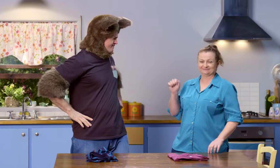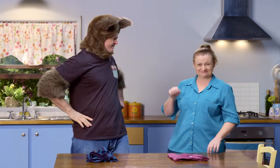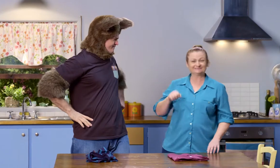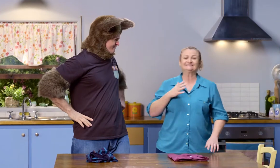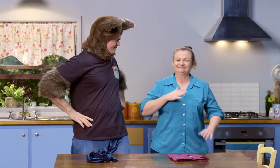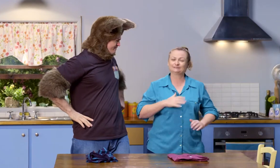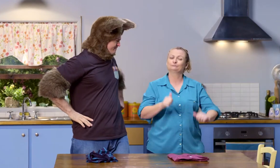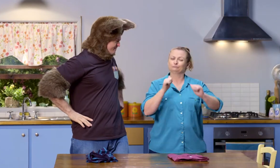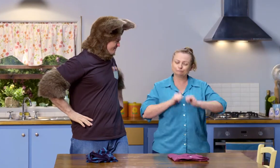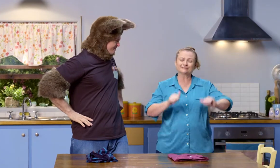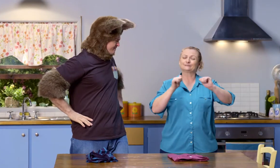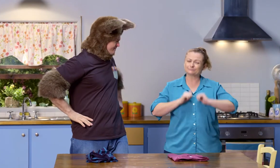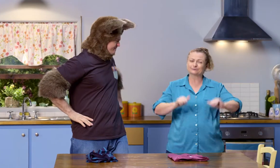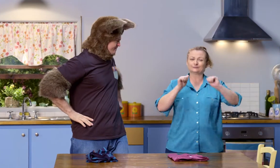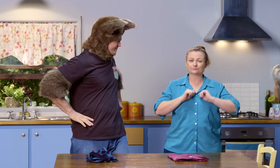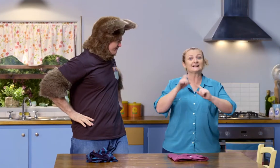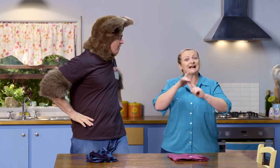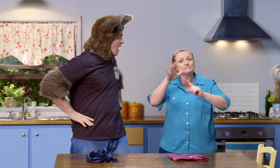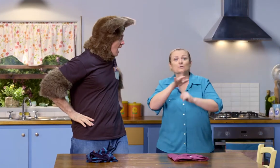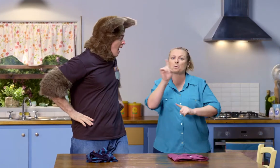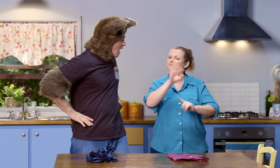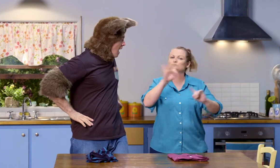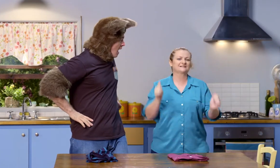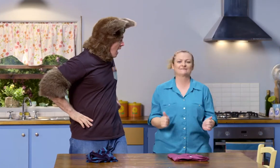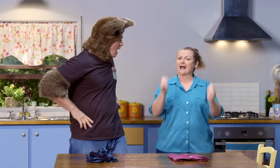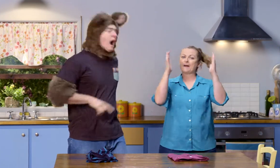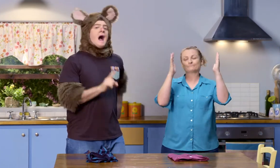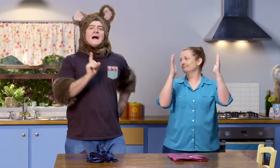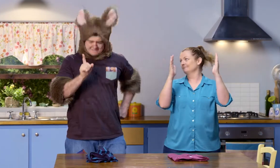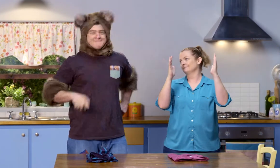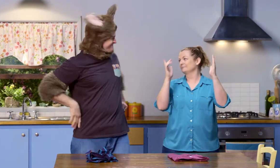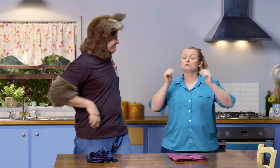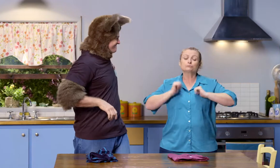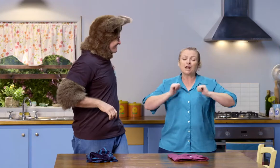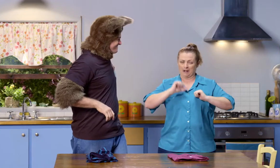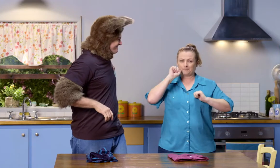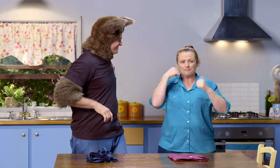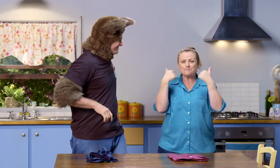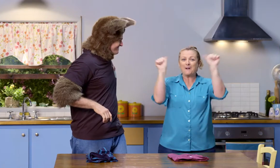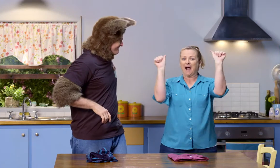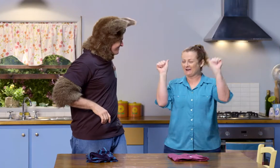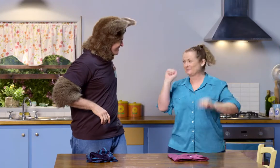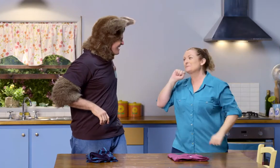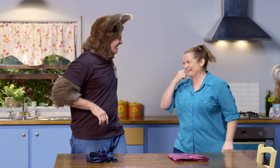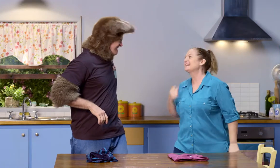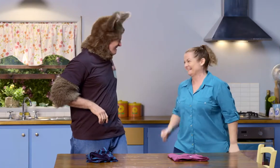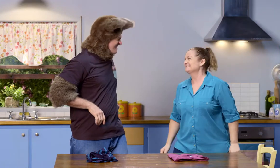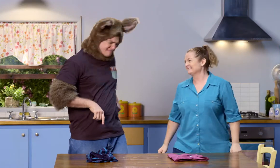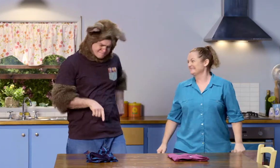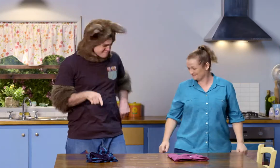Yes. It's important to practice. The most important thing is, don't give up. If you stick at it, you'll get there in the end.